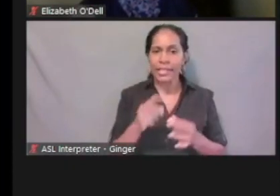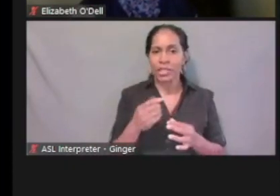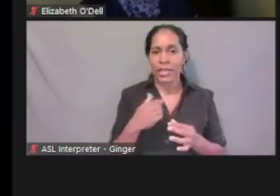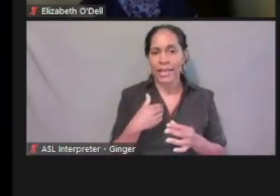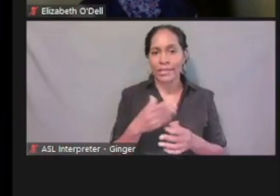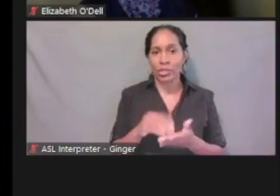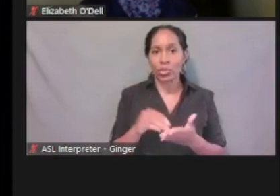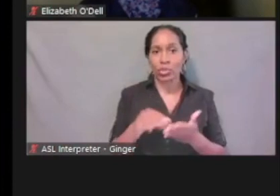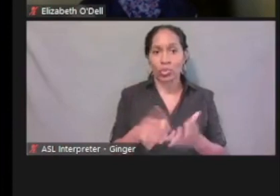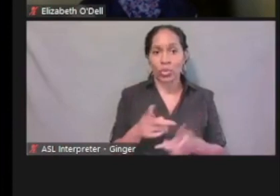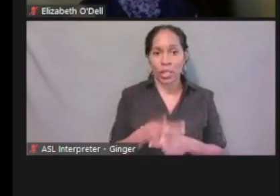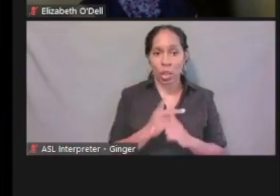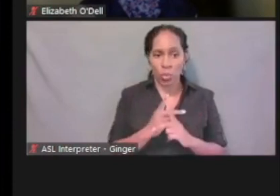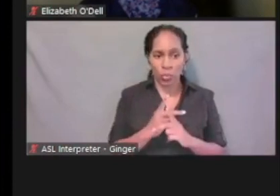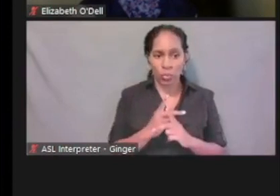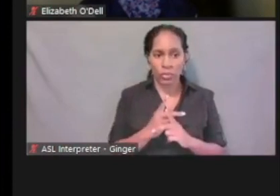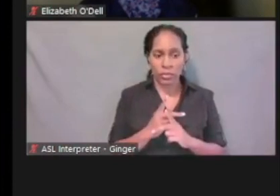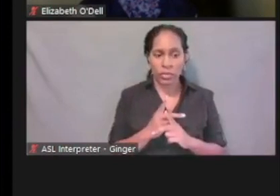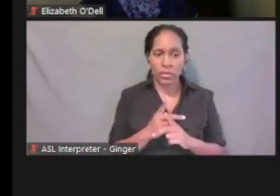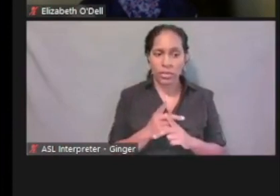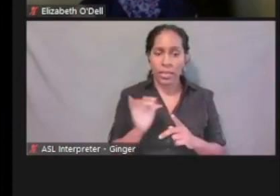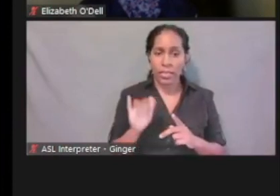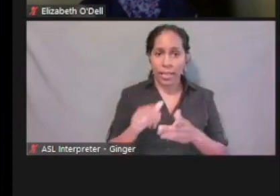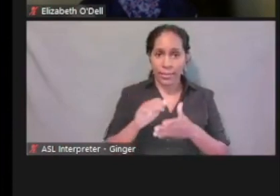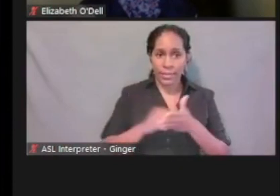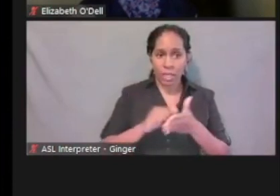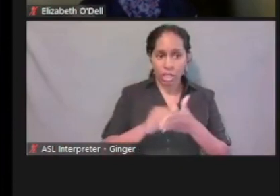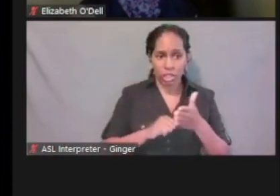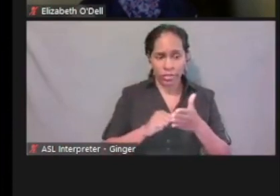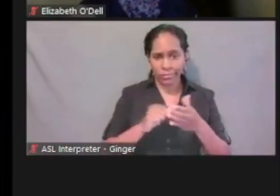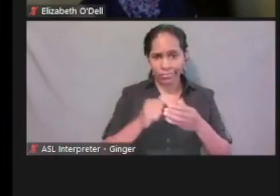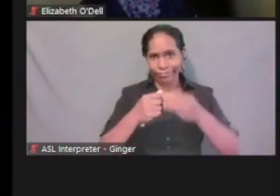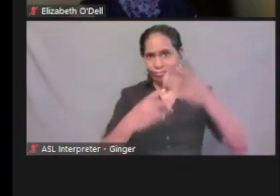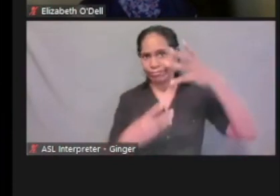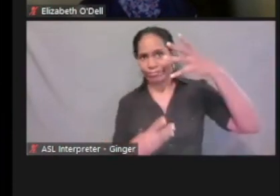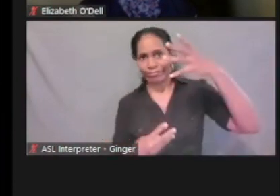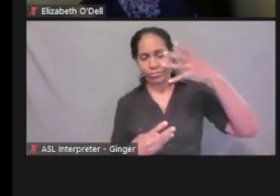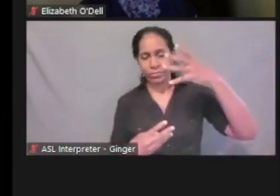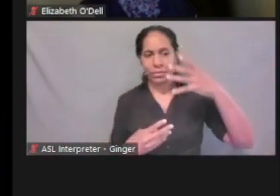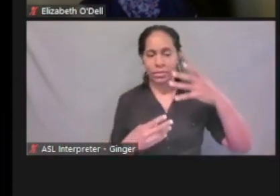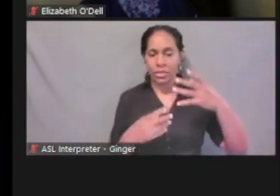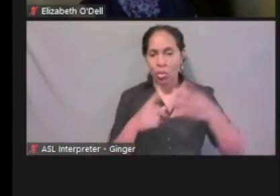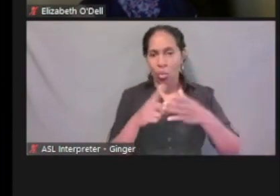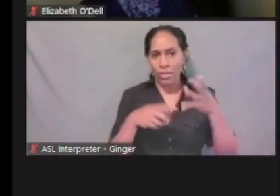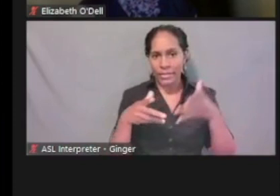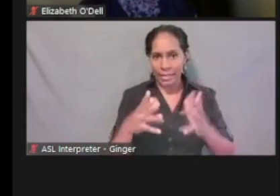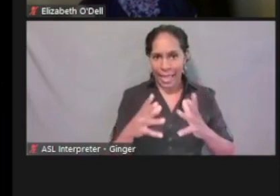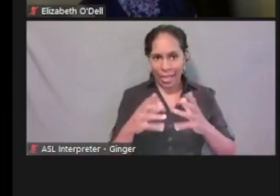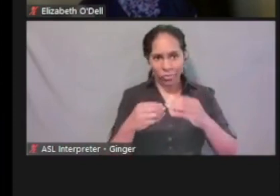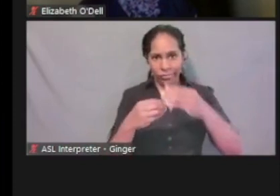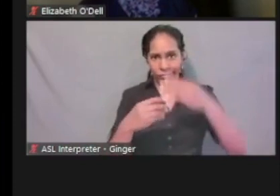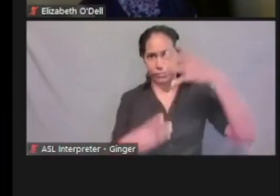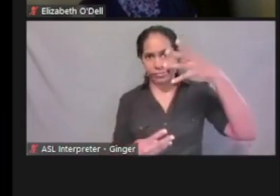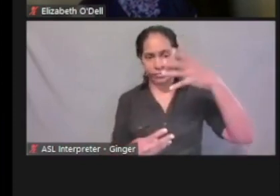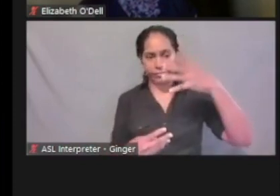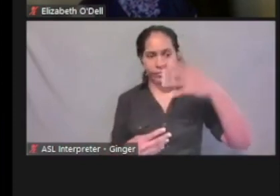And this deduction, here's all the different deductions that can be allowed. You know it could be 401k,